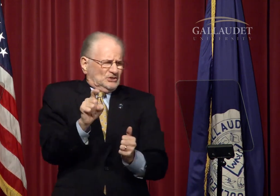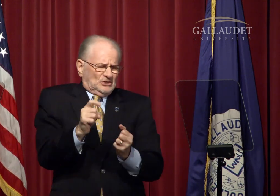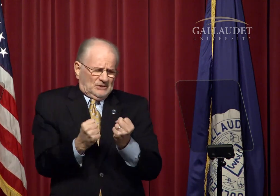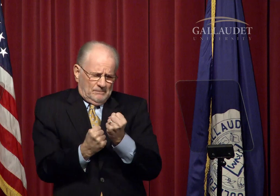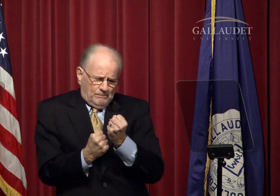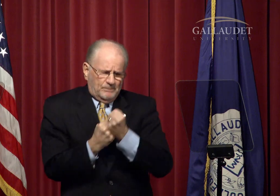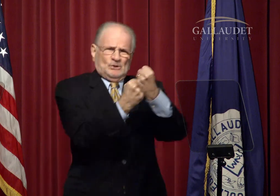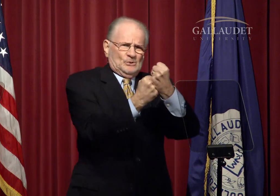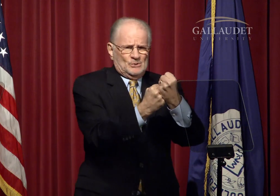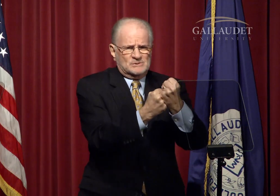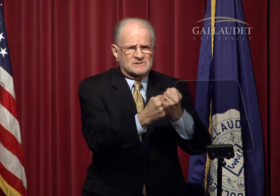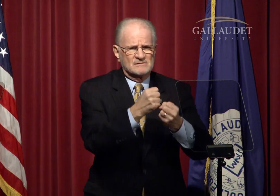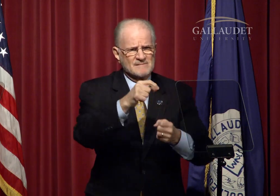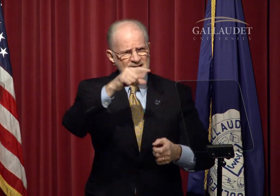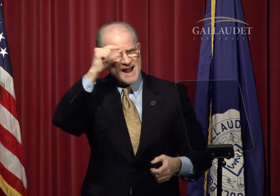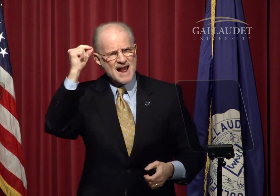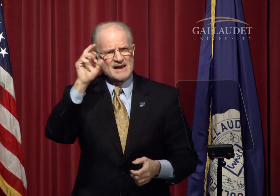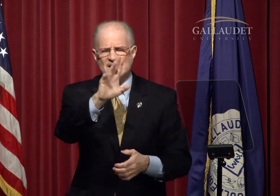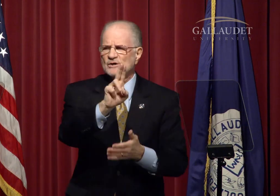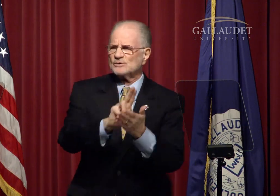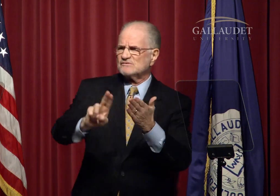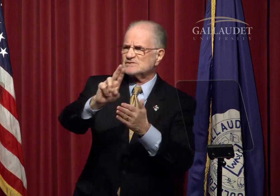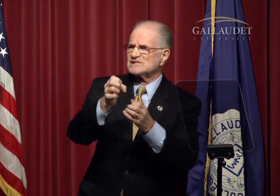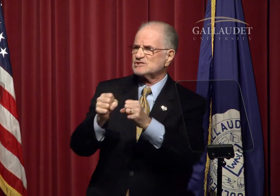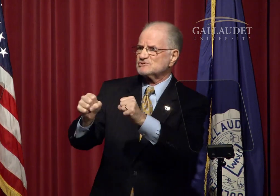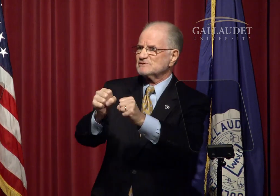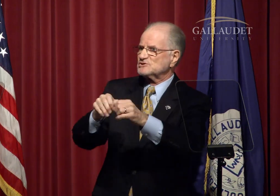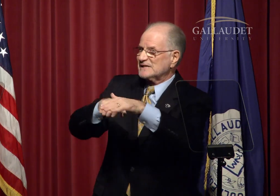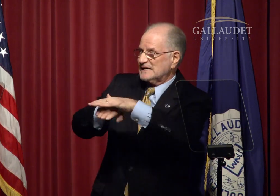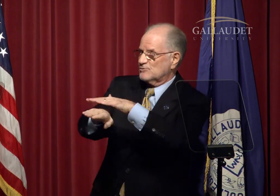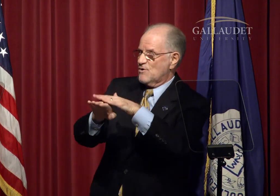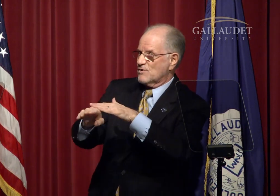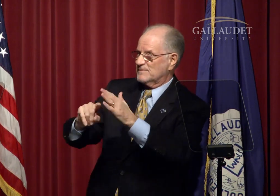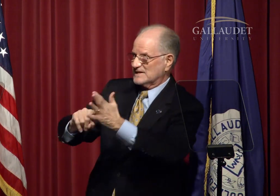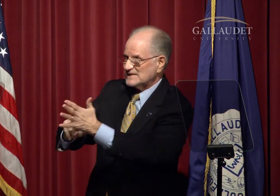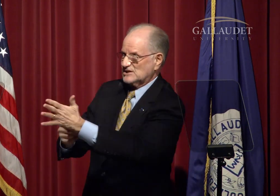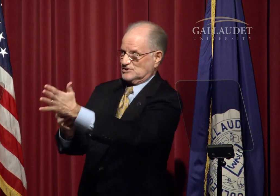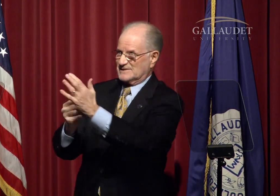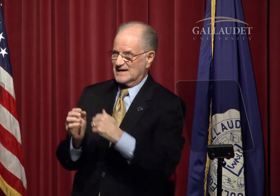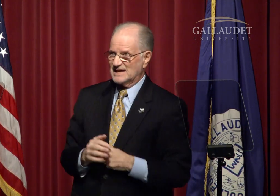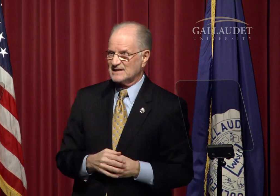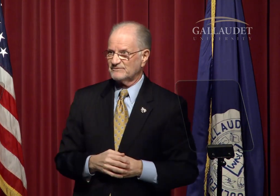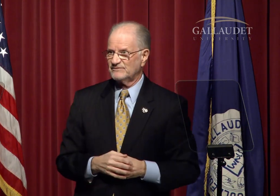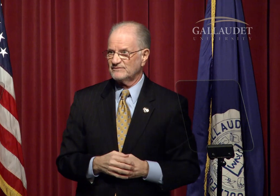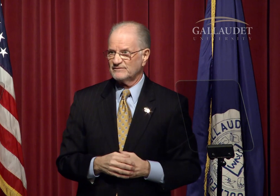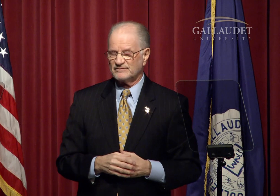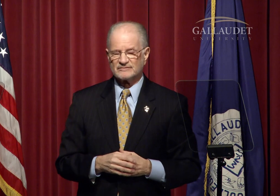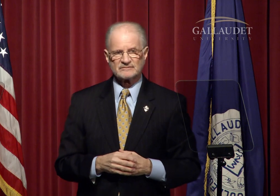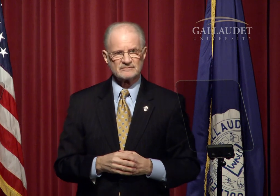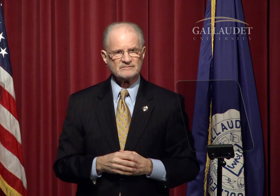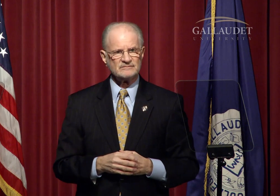which should boost Gallaudet University's strategic enrollment initiative.